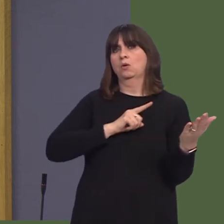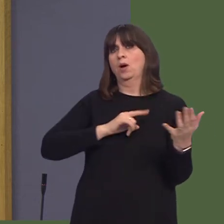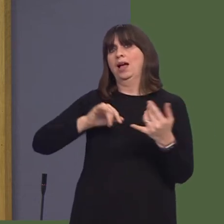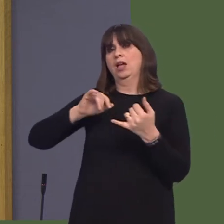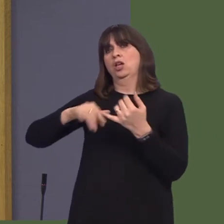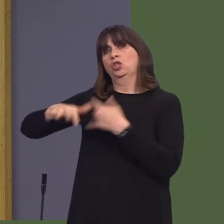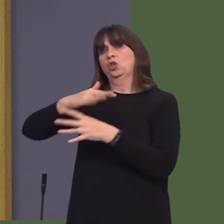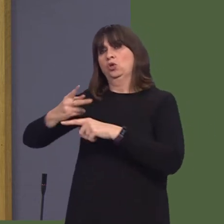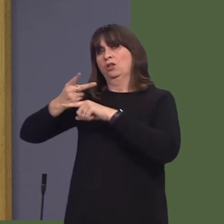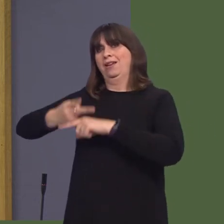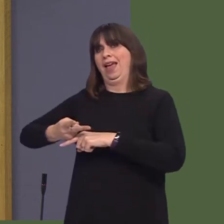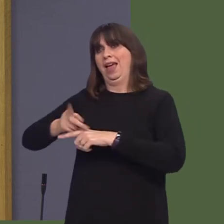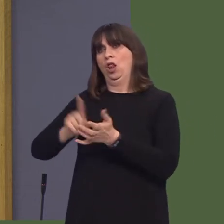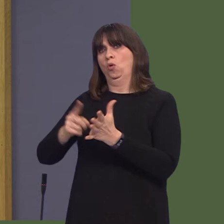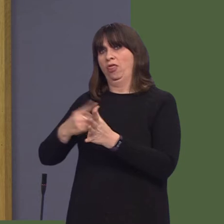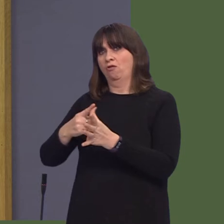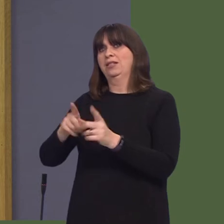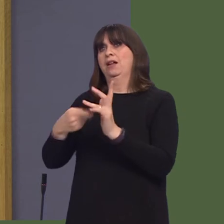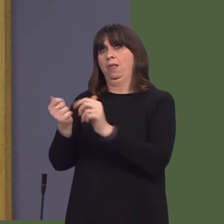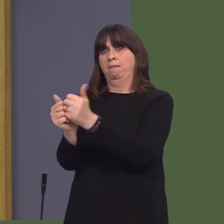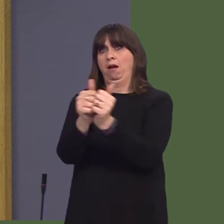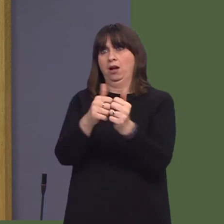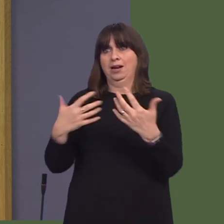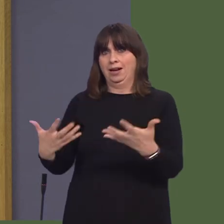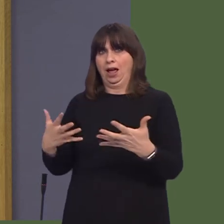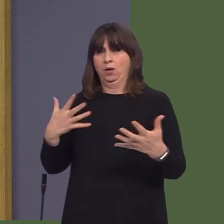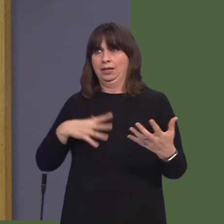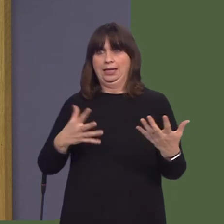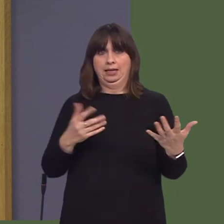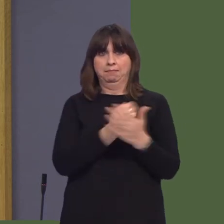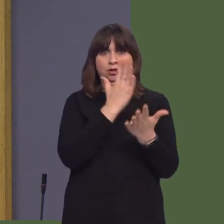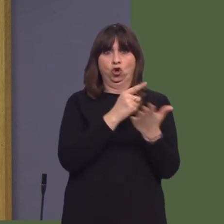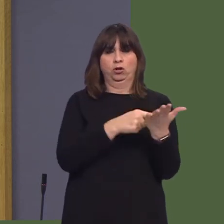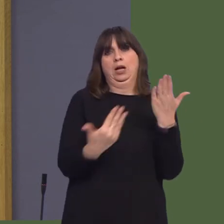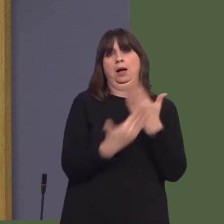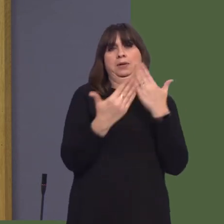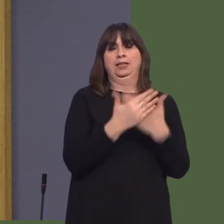Will the First Minister make a statement on the use of public space protection orders in Wales? OAQ51571 Carwyn Jones AM: Well, public spaces protection